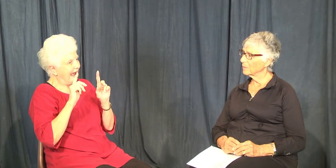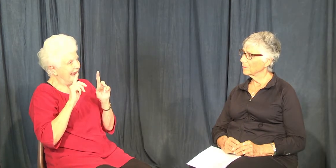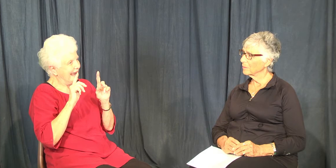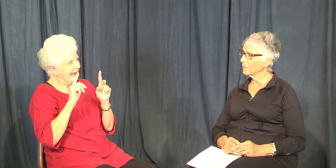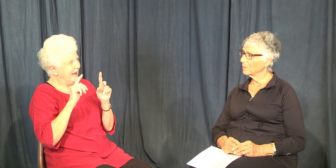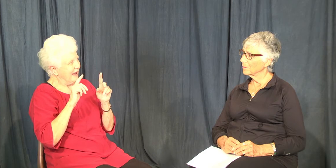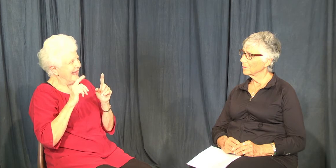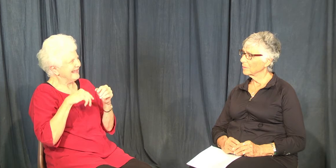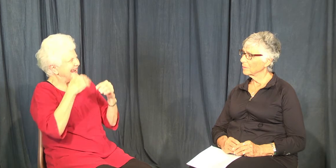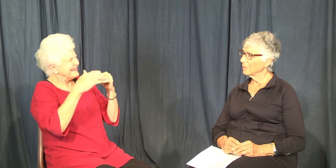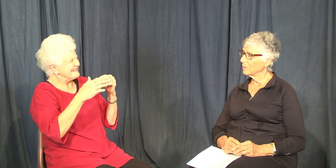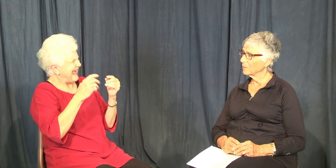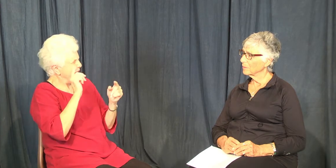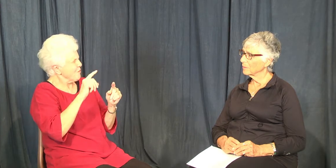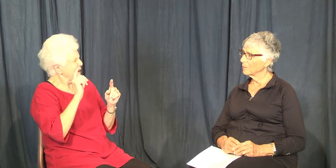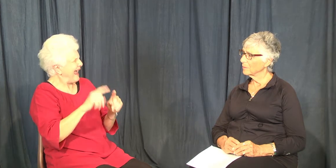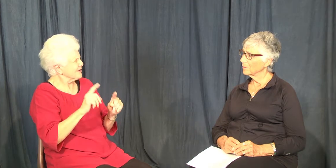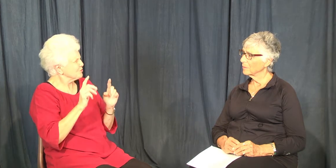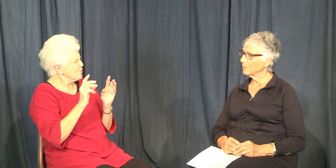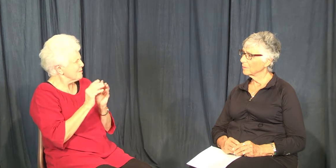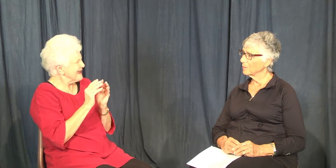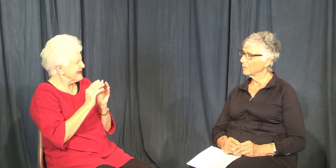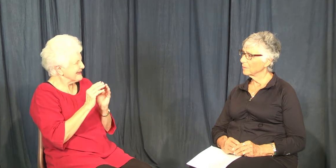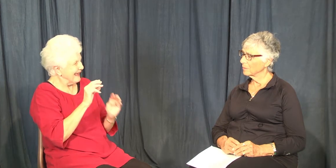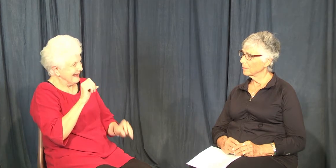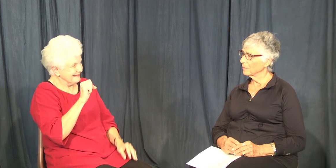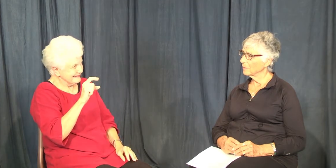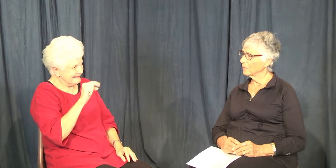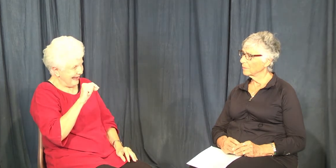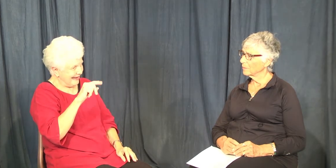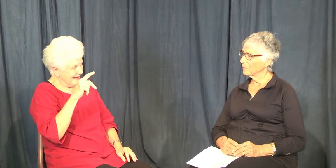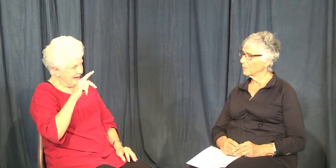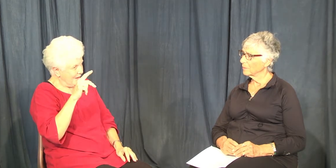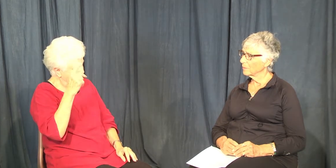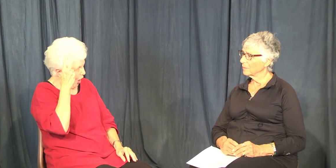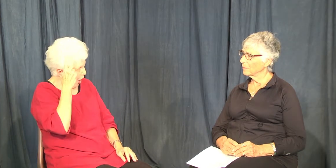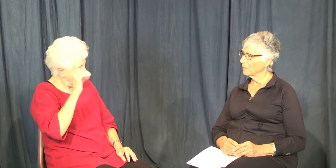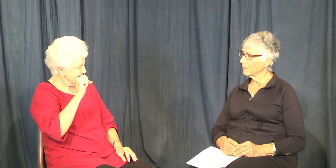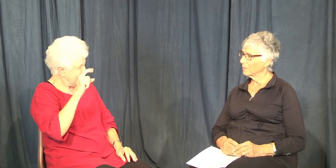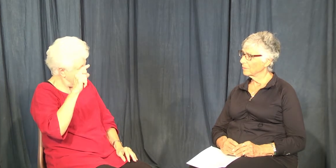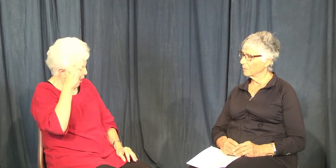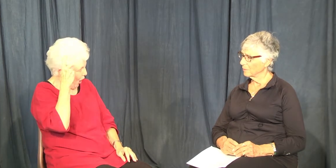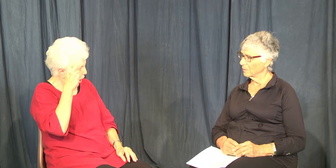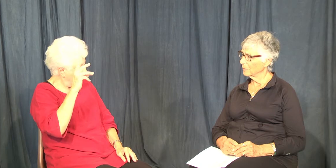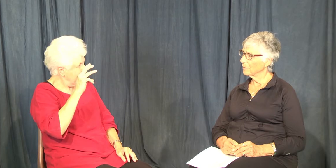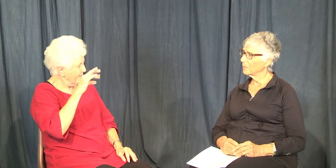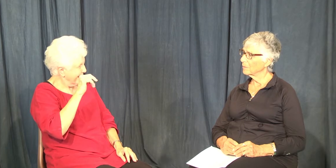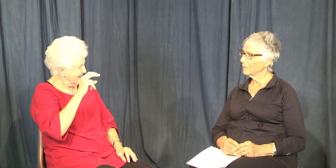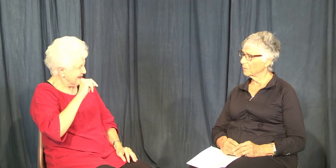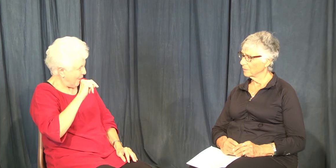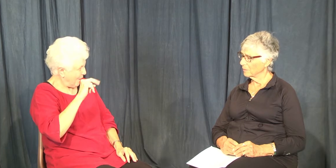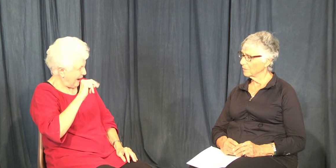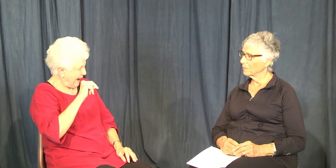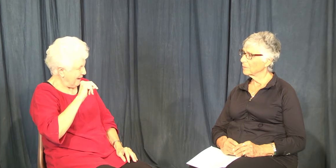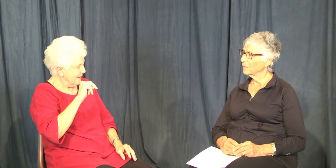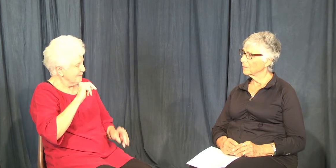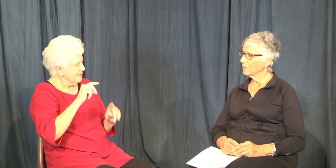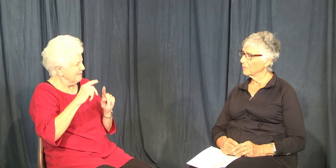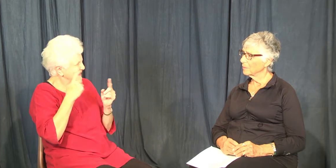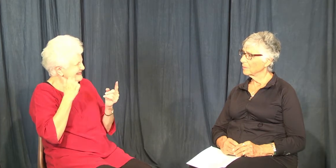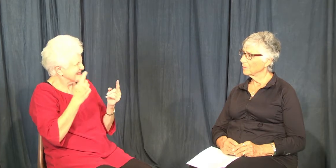Next, I think we went to, we had our meeting in Saint Paul, Minnesota, that's right, for